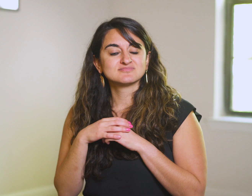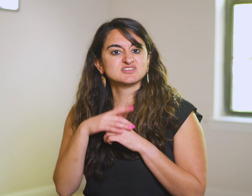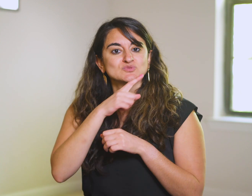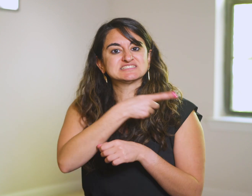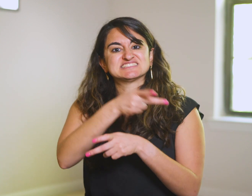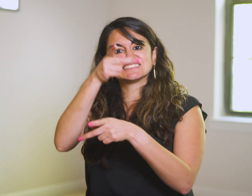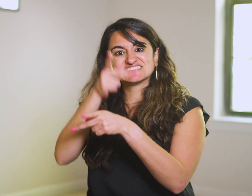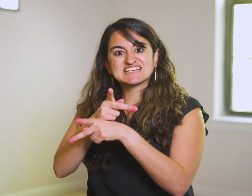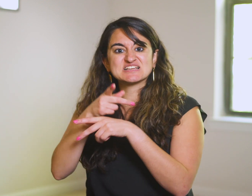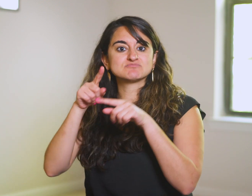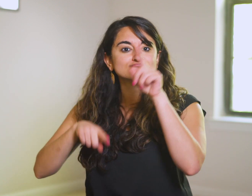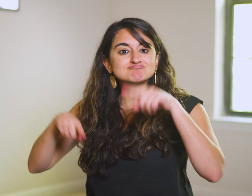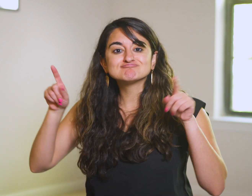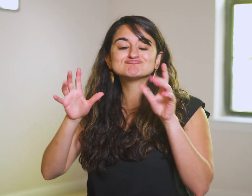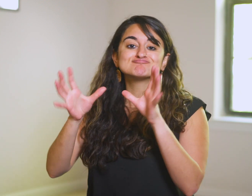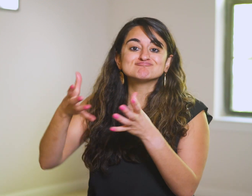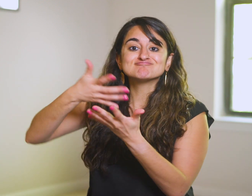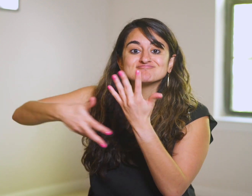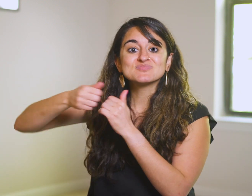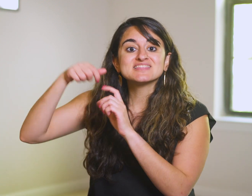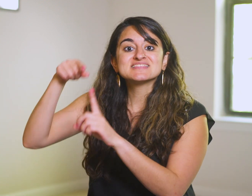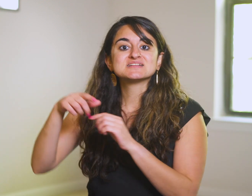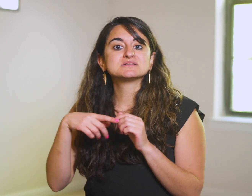He keeps a wide range of company.